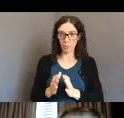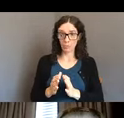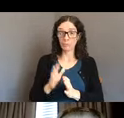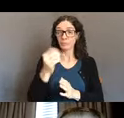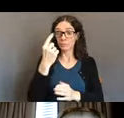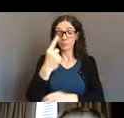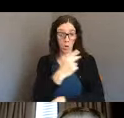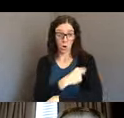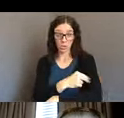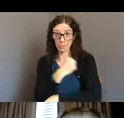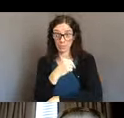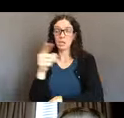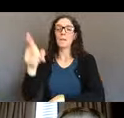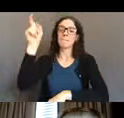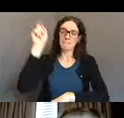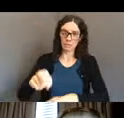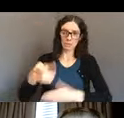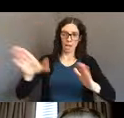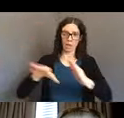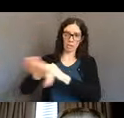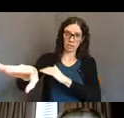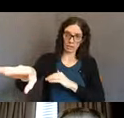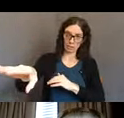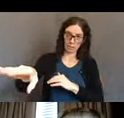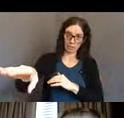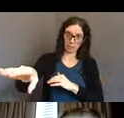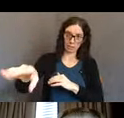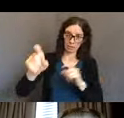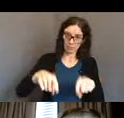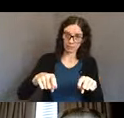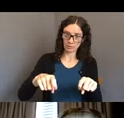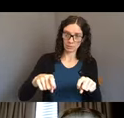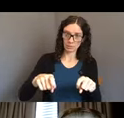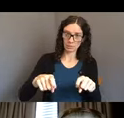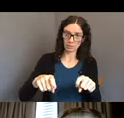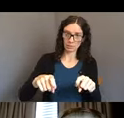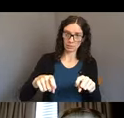Just because that's someone's right and that's the information we shared, we quickly learned that that wasn't being followed